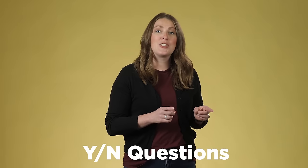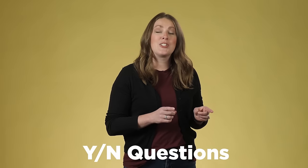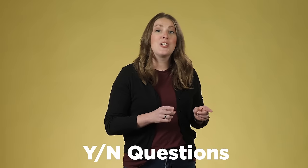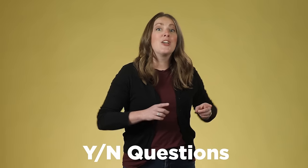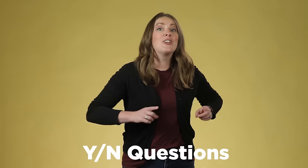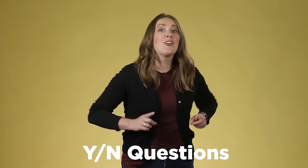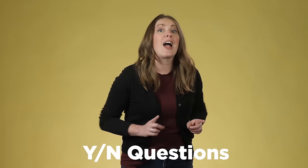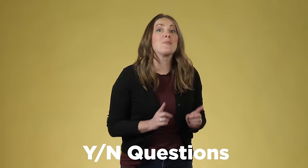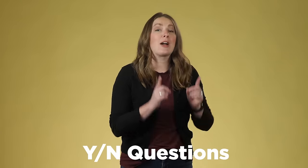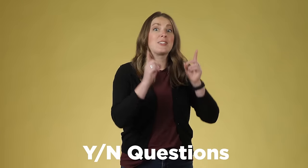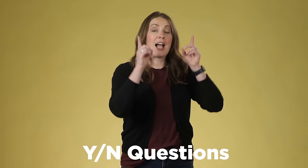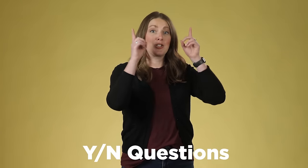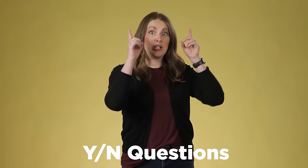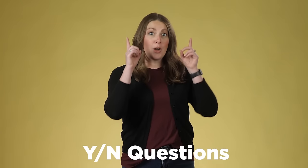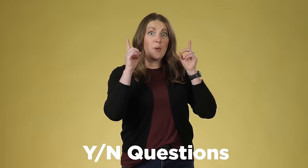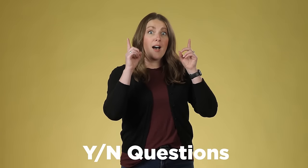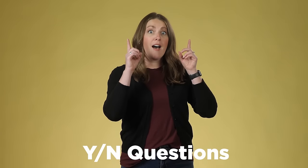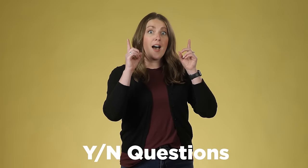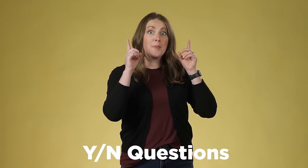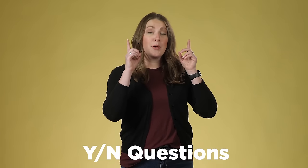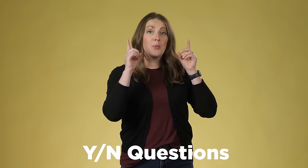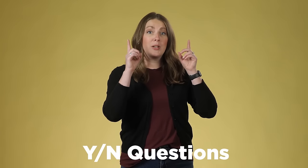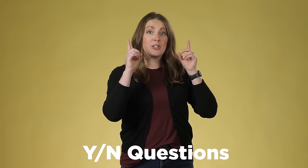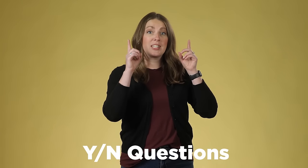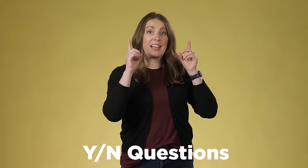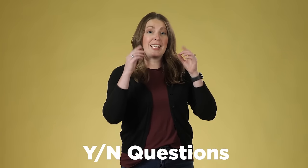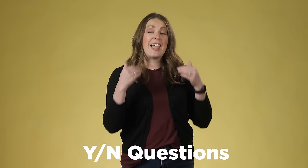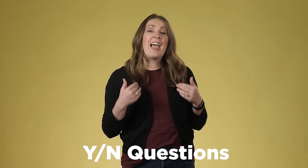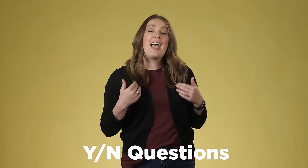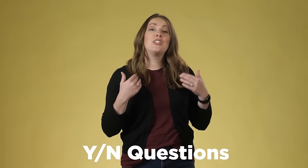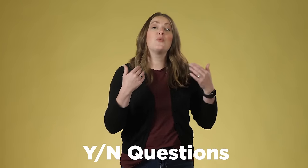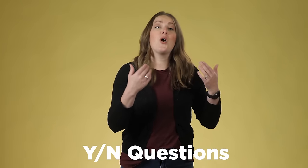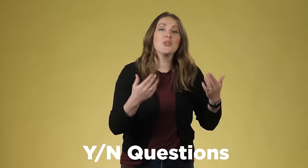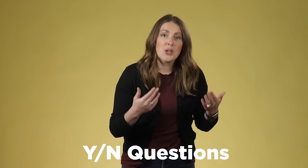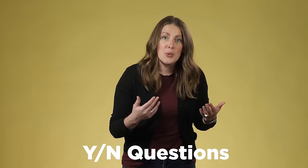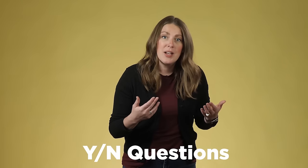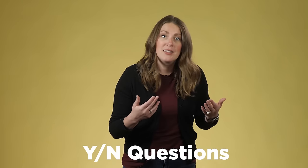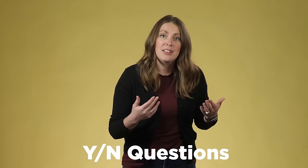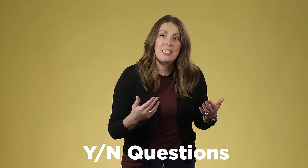are down because it's a Wh-question, 'how, how'.